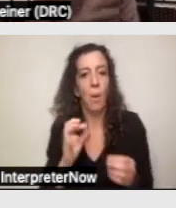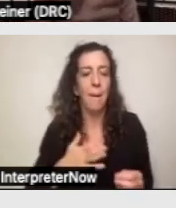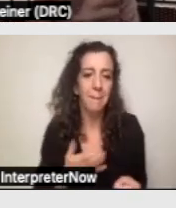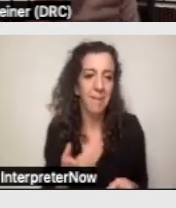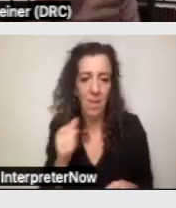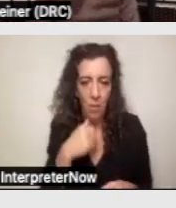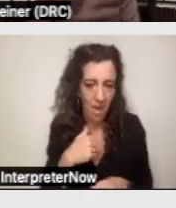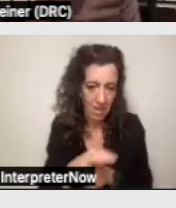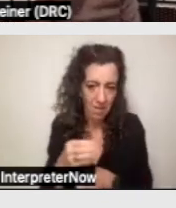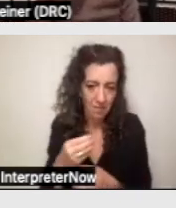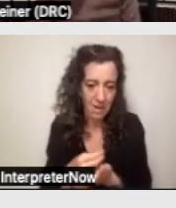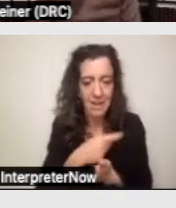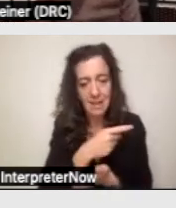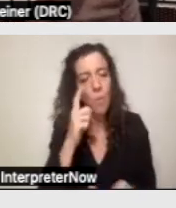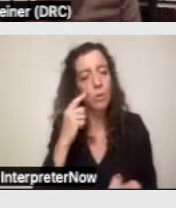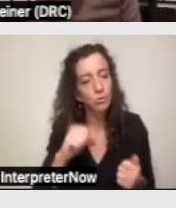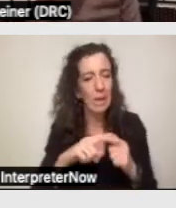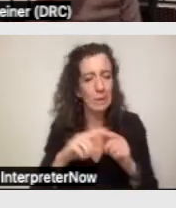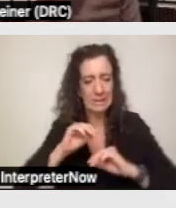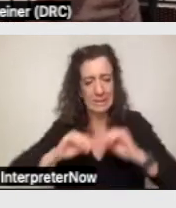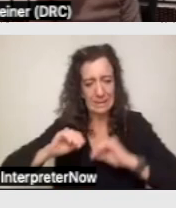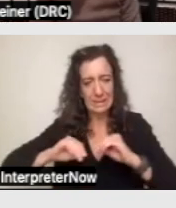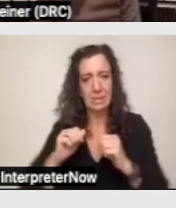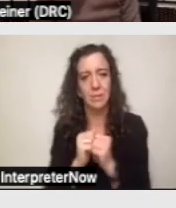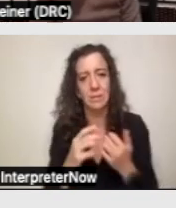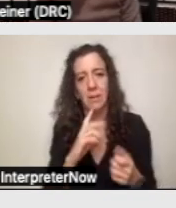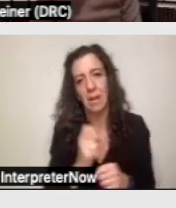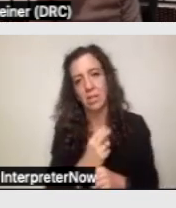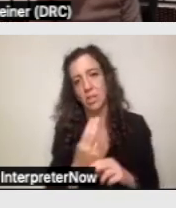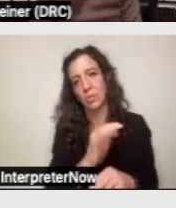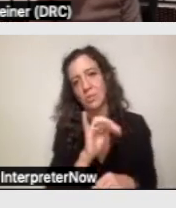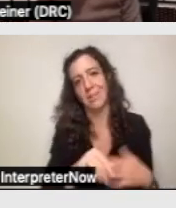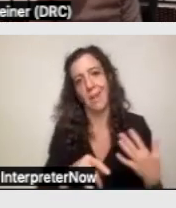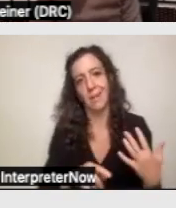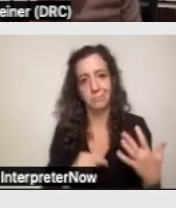fit in cost controls without actually using that as a reason.